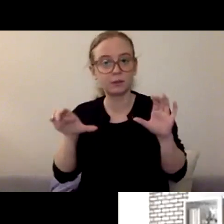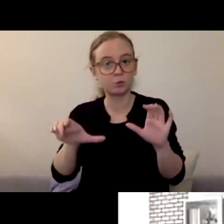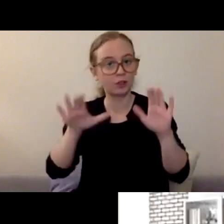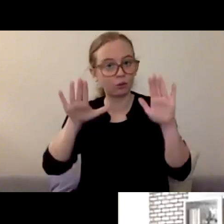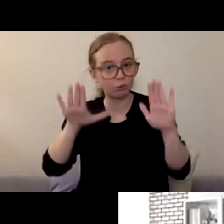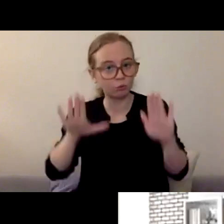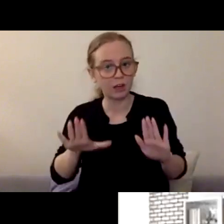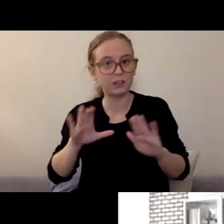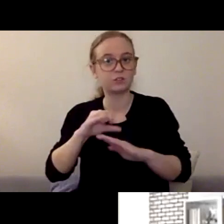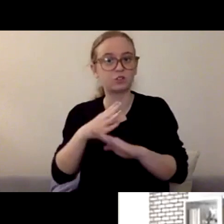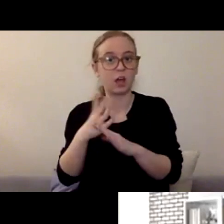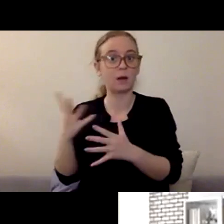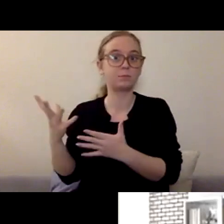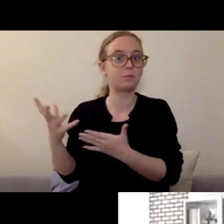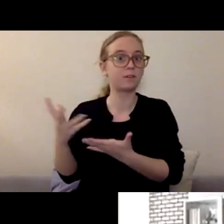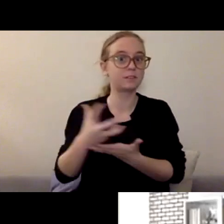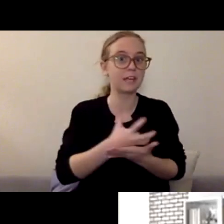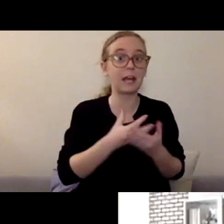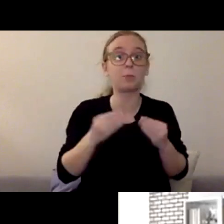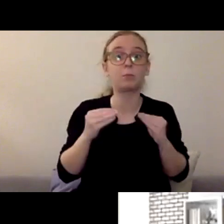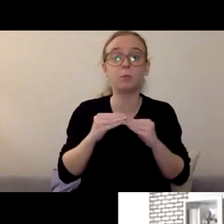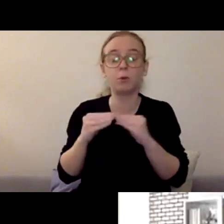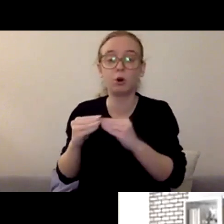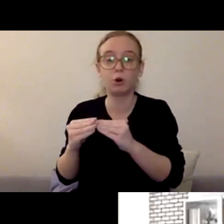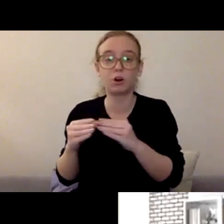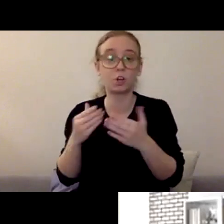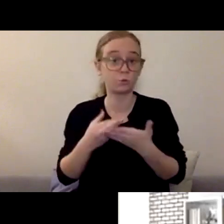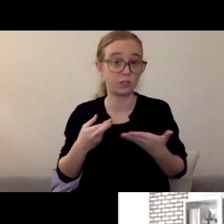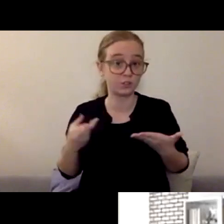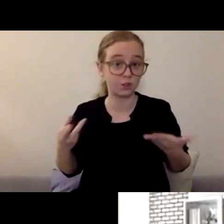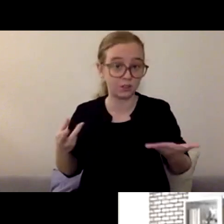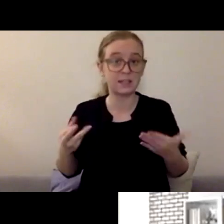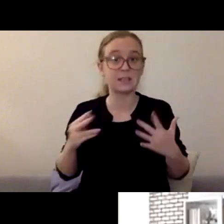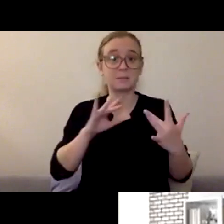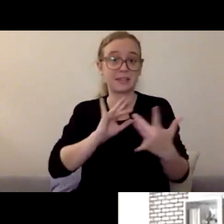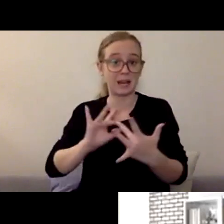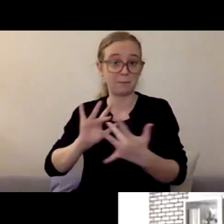Really being able to connect with kids in a different way, provide resources in a different way.